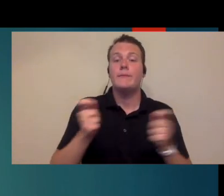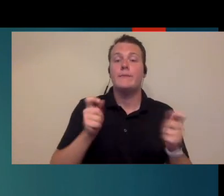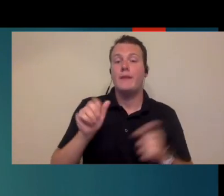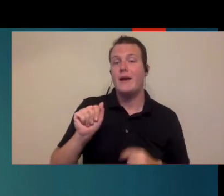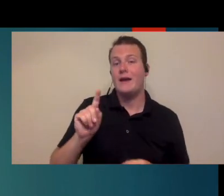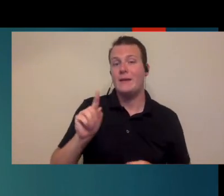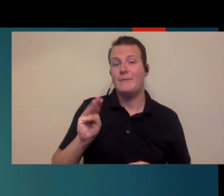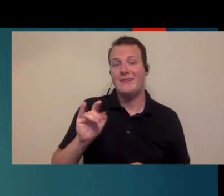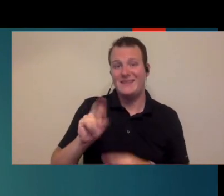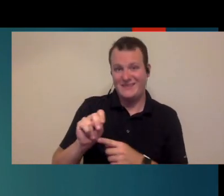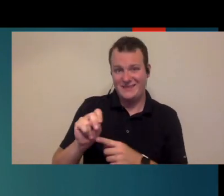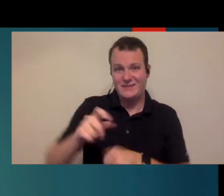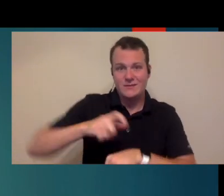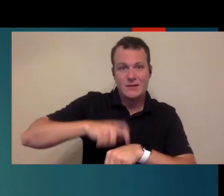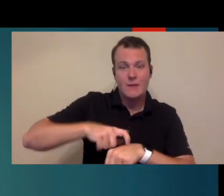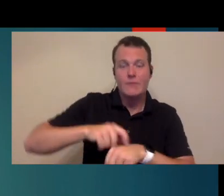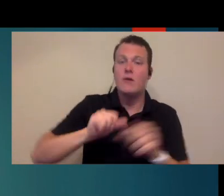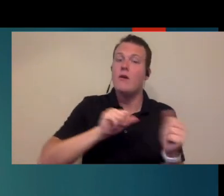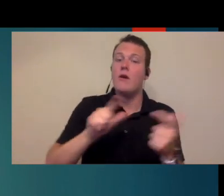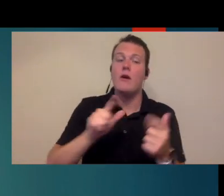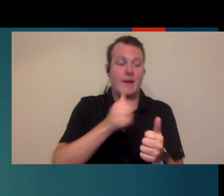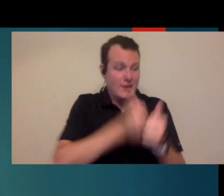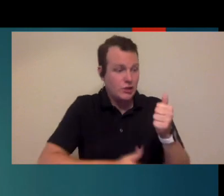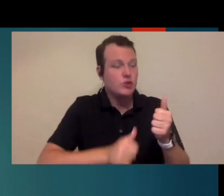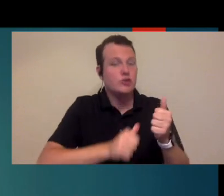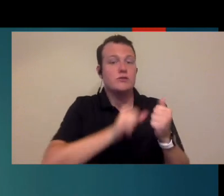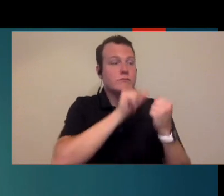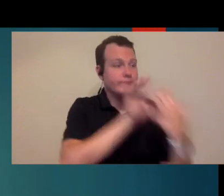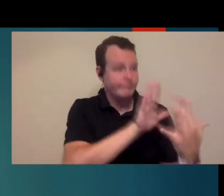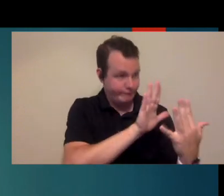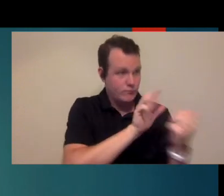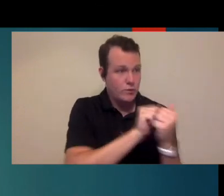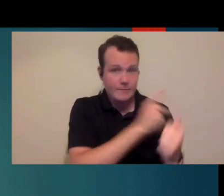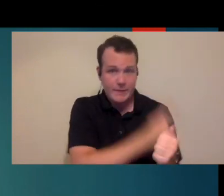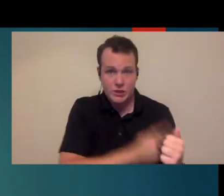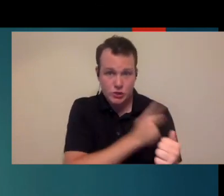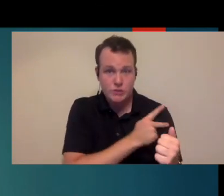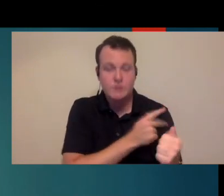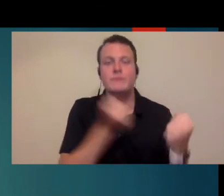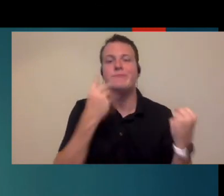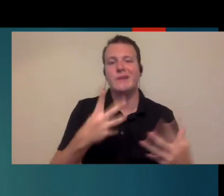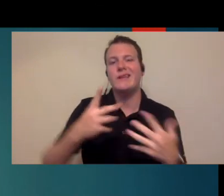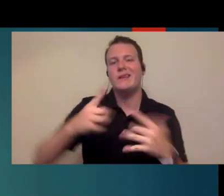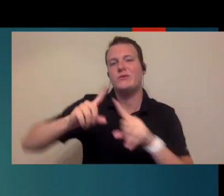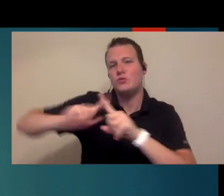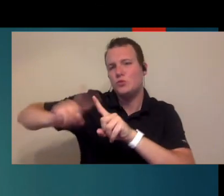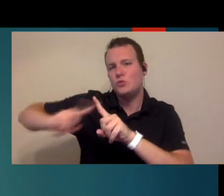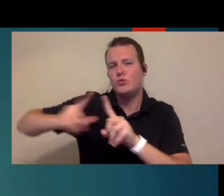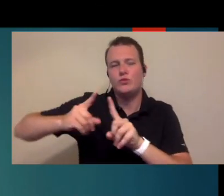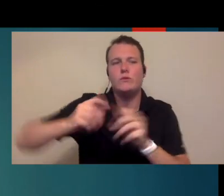about scheduling some administrative time because for every direct patient encounter there's going to be a lot of things I have to happen behind the